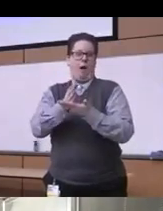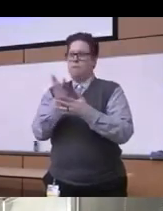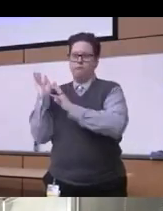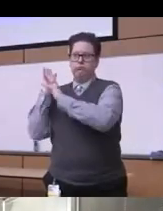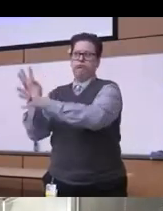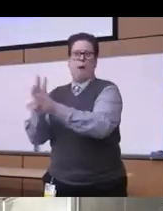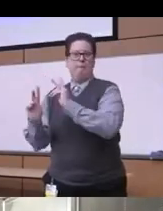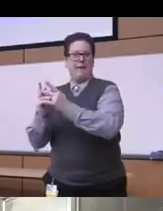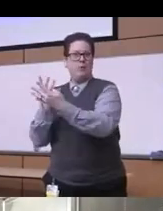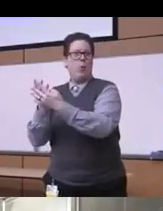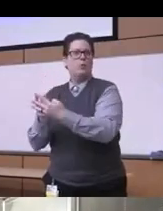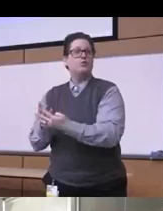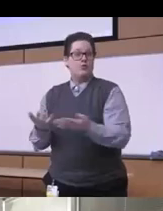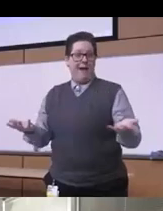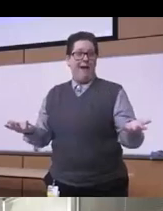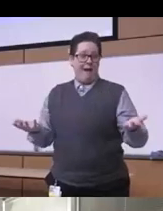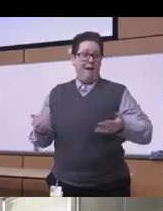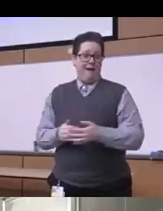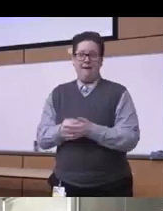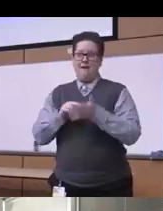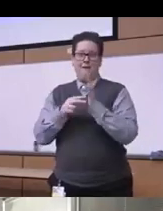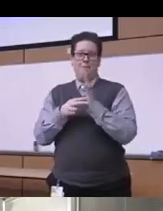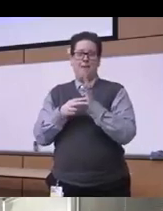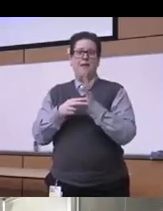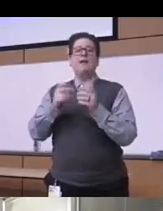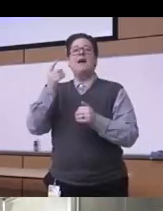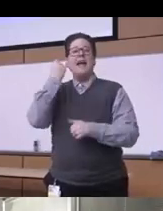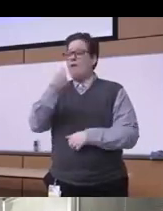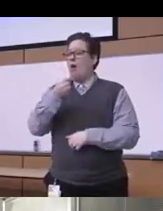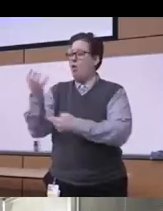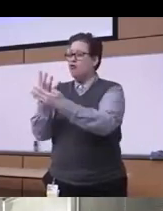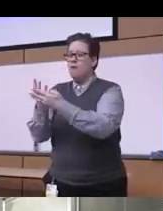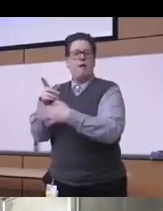really uh getting into some sort of a treatment getting the resources they really need you know